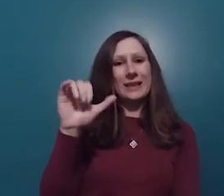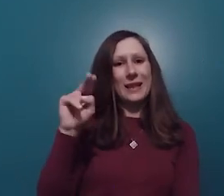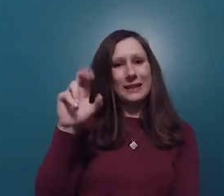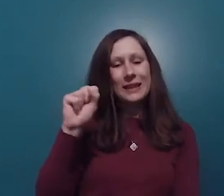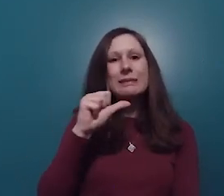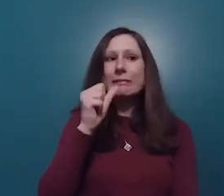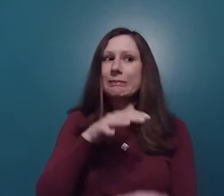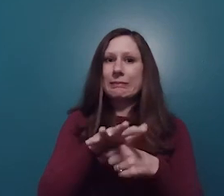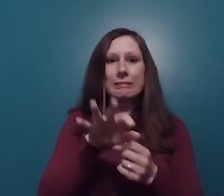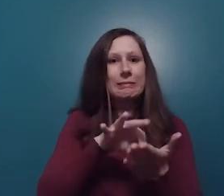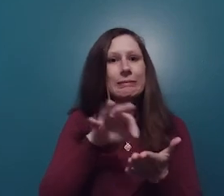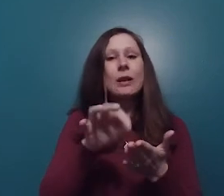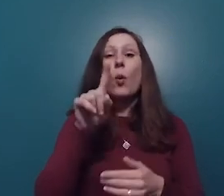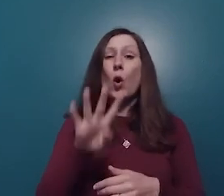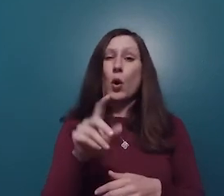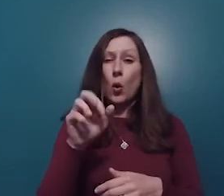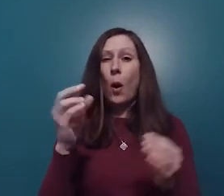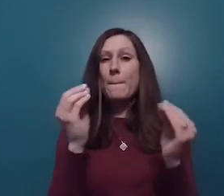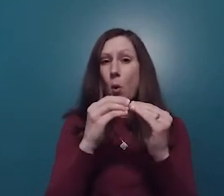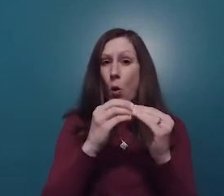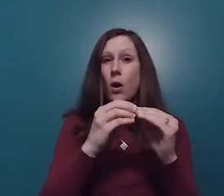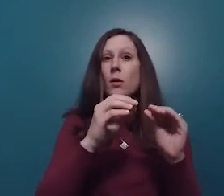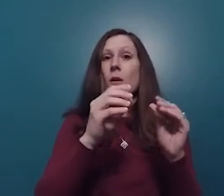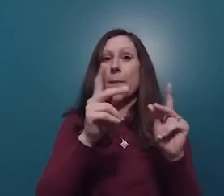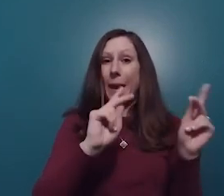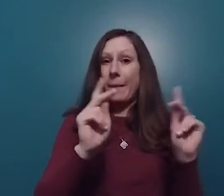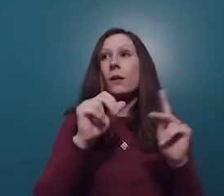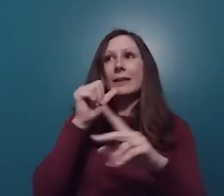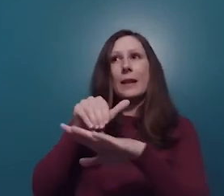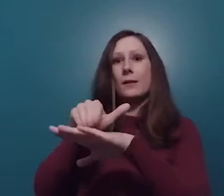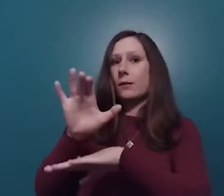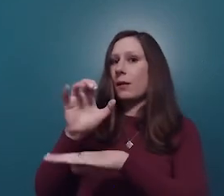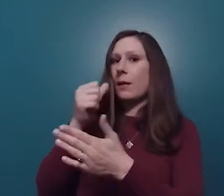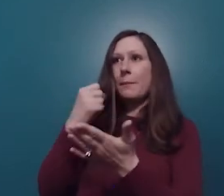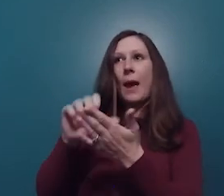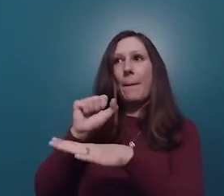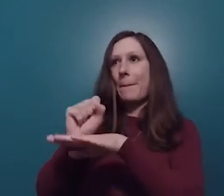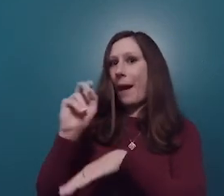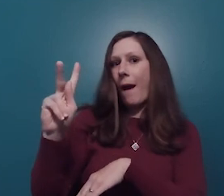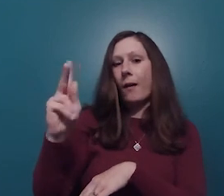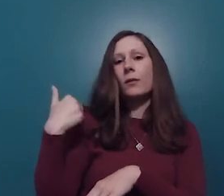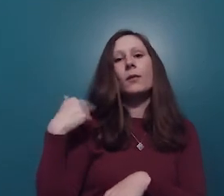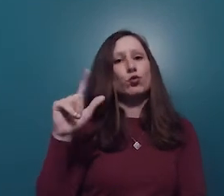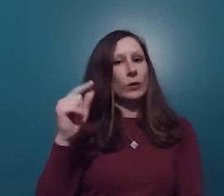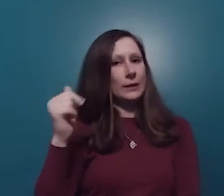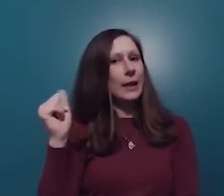are census tracts where almost a quarter or more households did not mail back their census questionnaire in 2010. Without